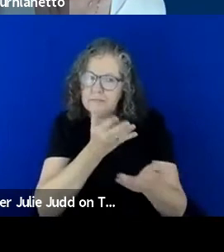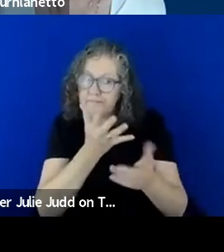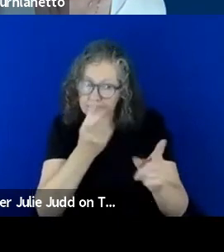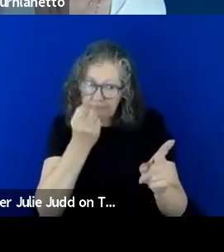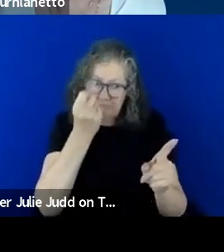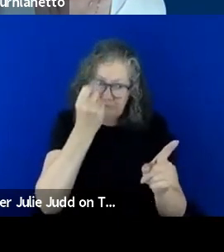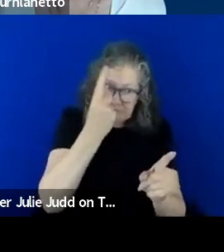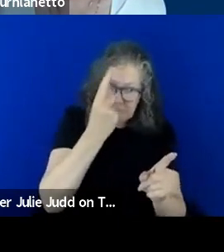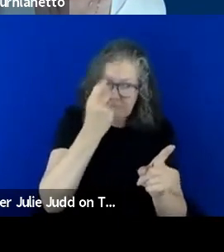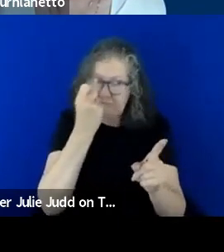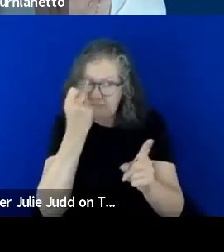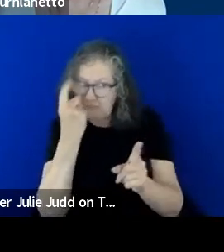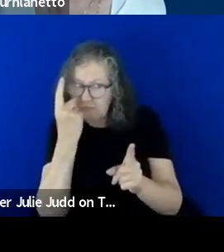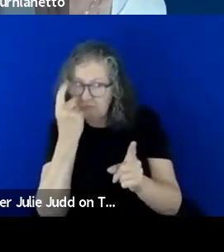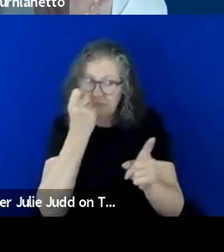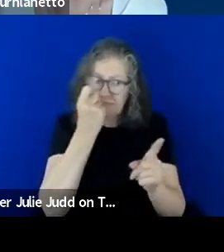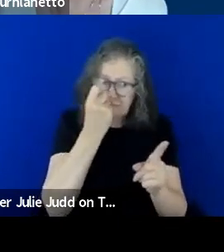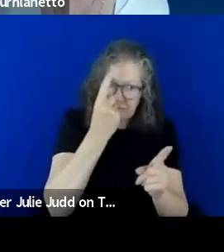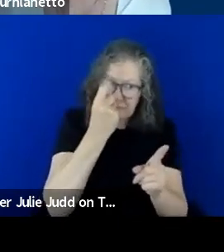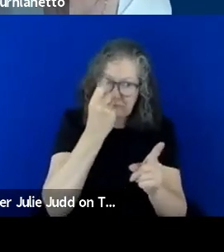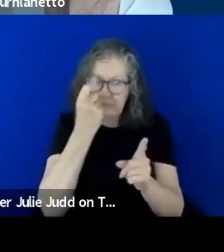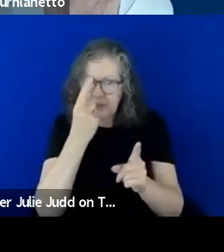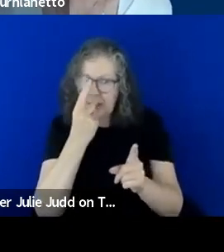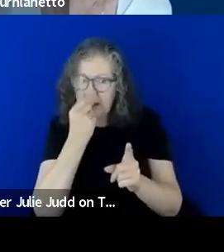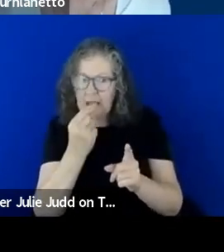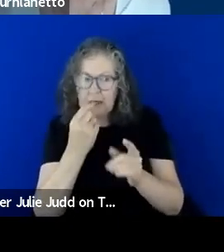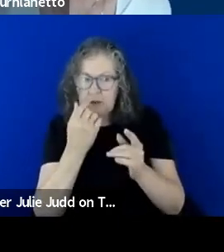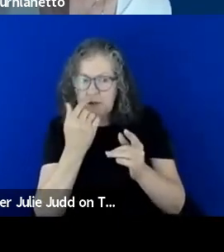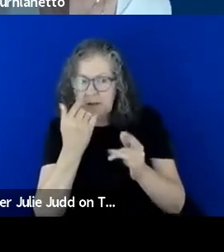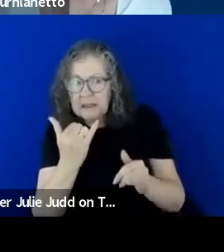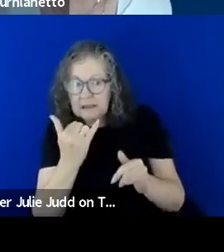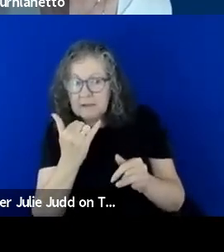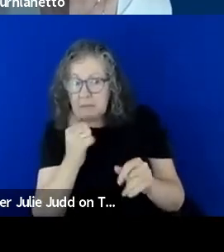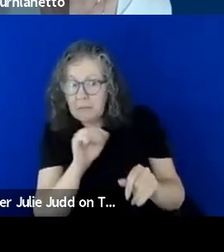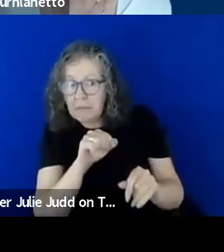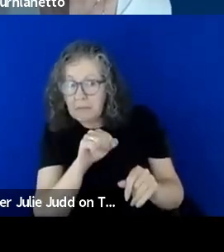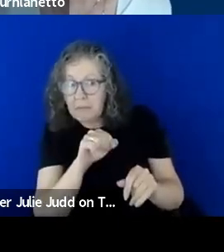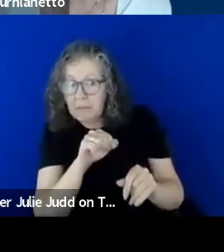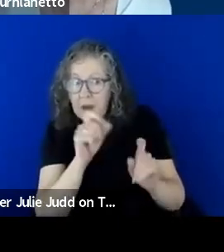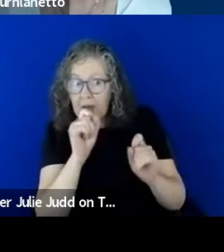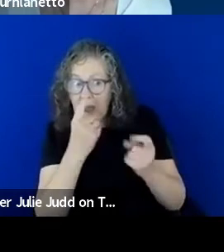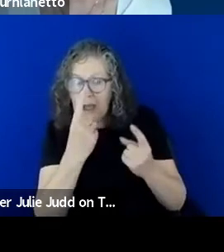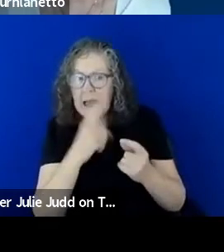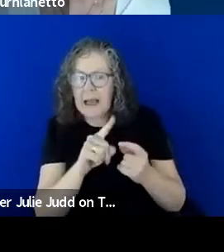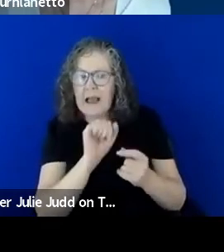of the situation can be tested but also that their preference and their autonomy is